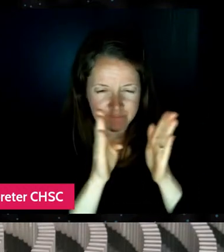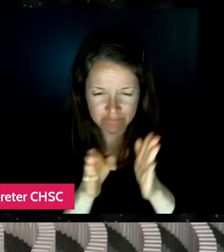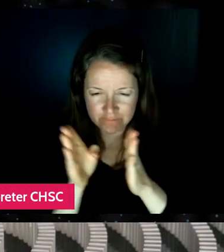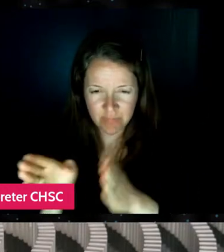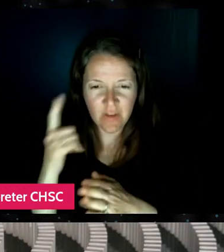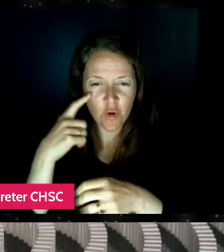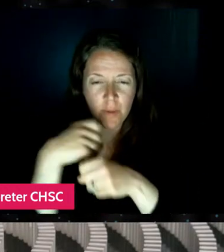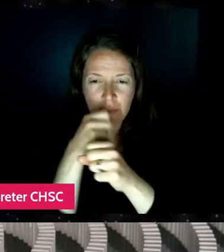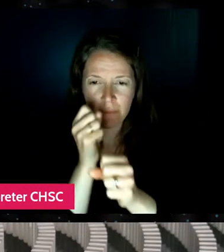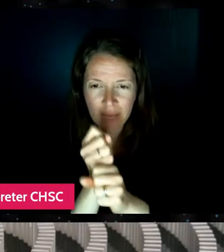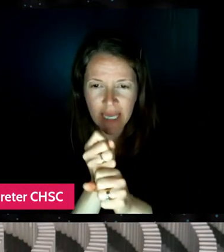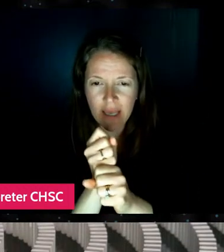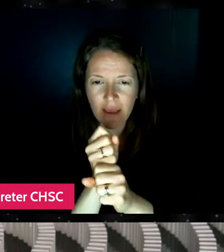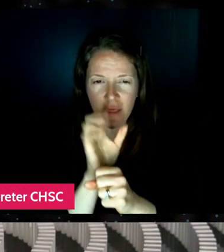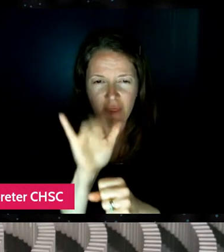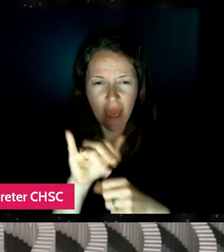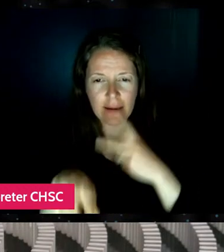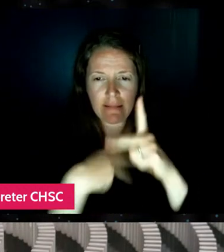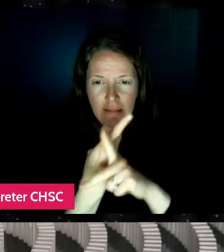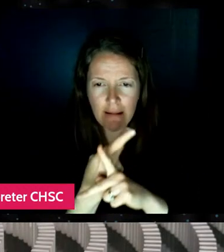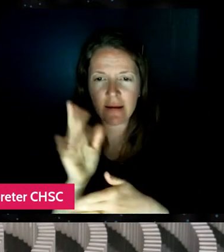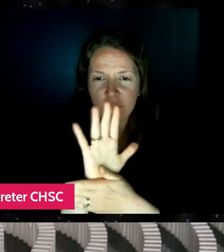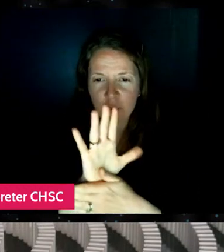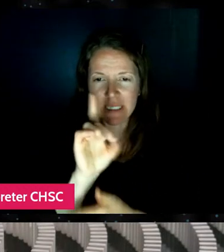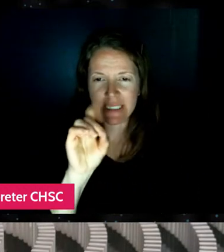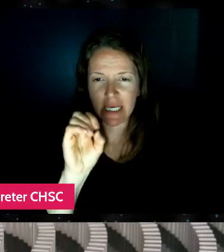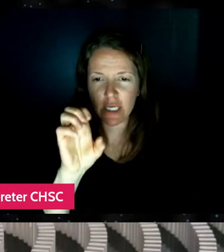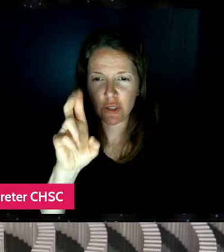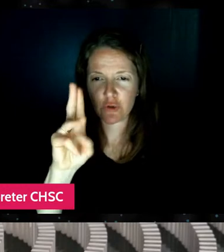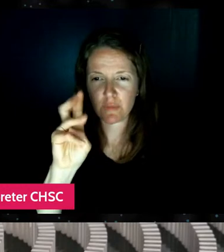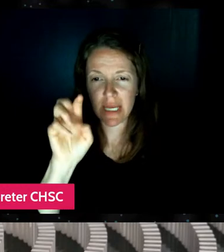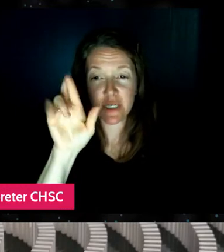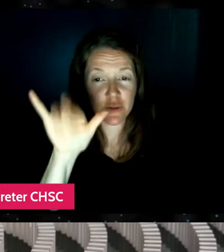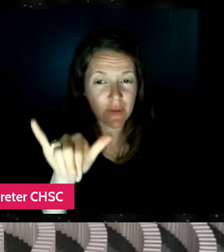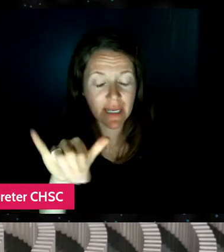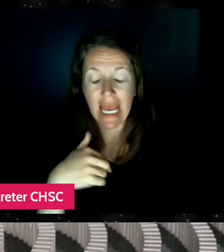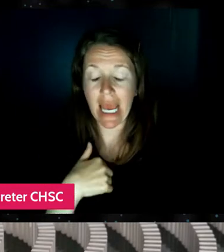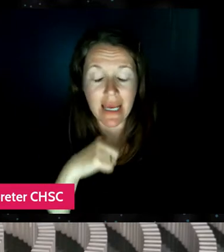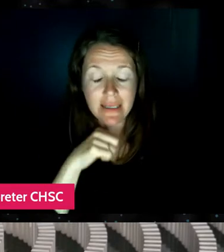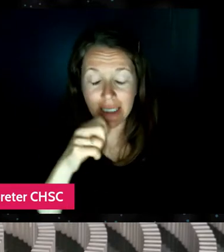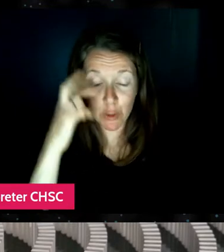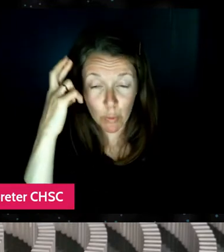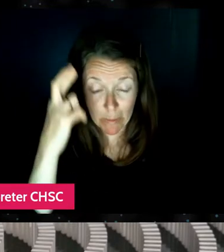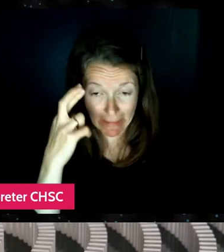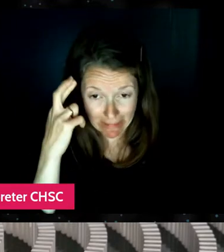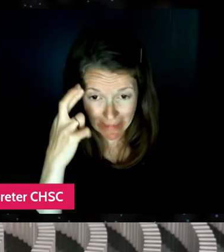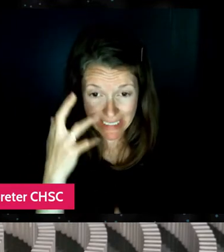in the sense of like I didn't realize how much work goes into, not just filming,